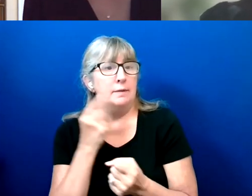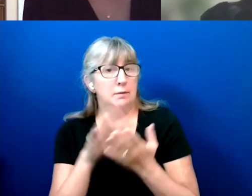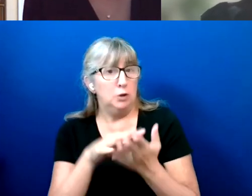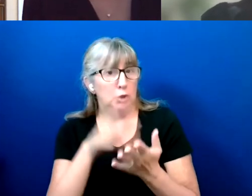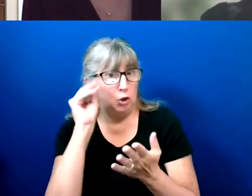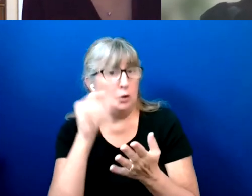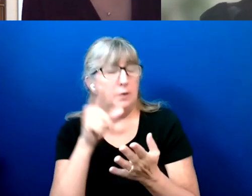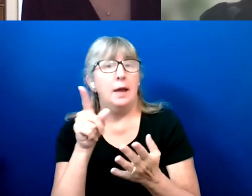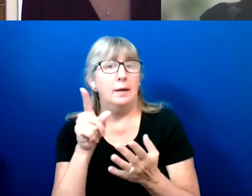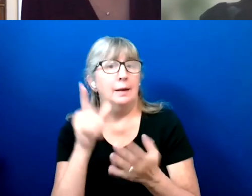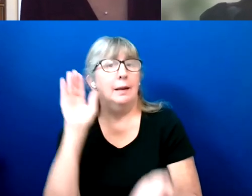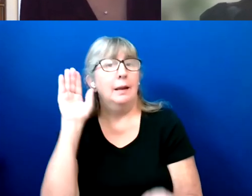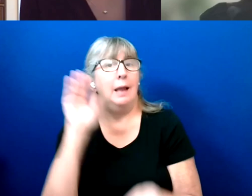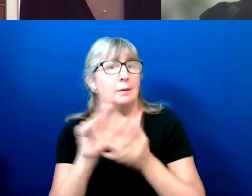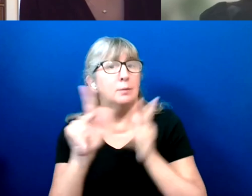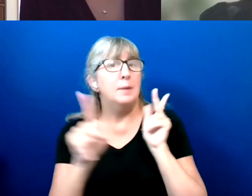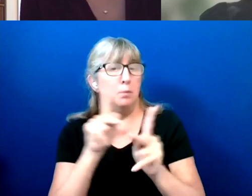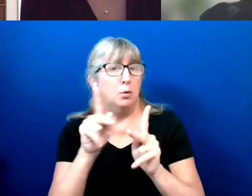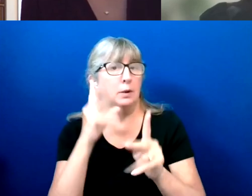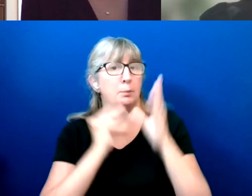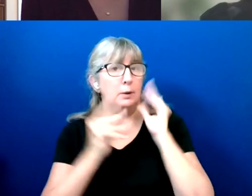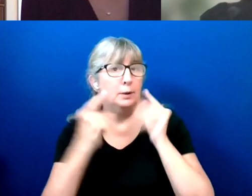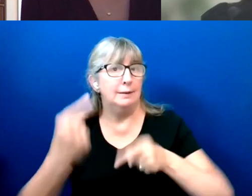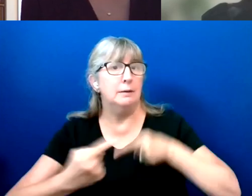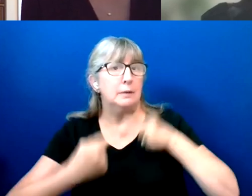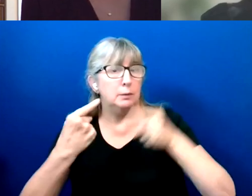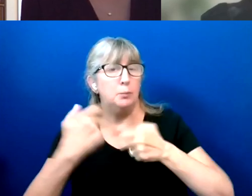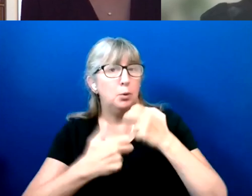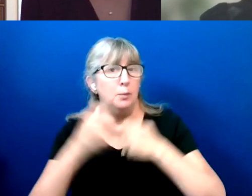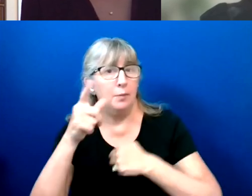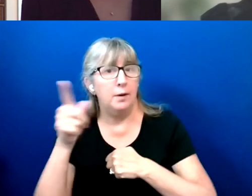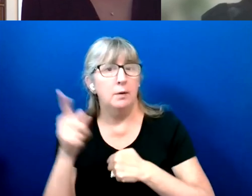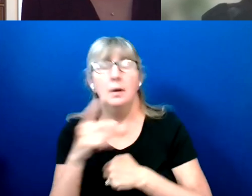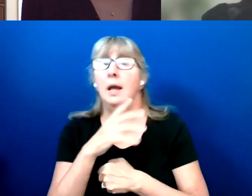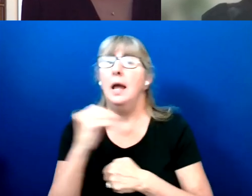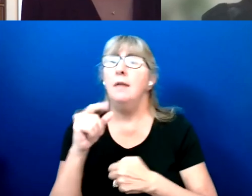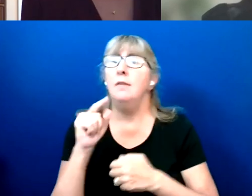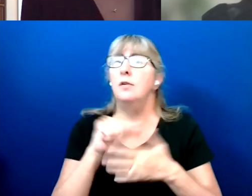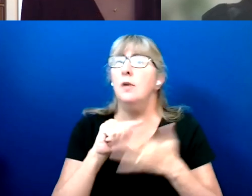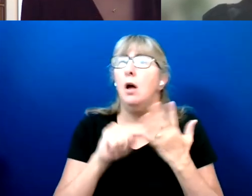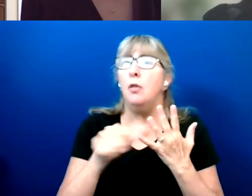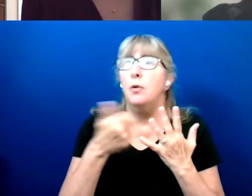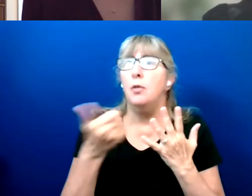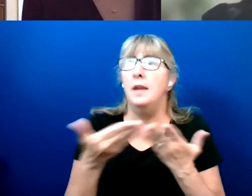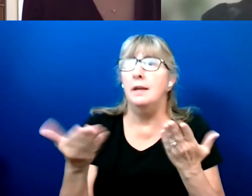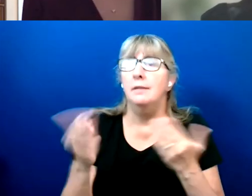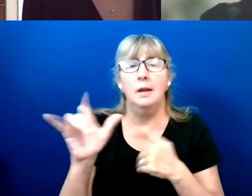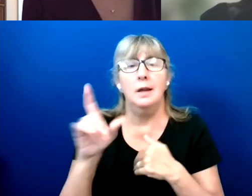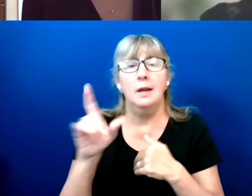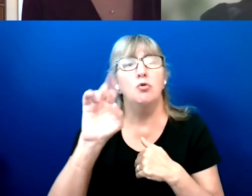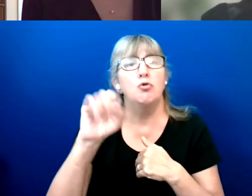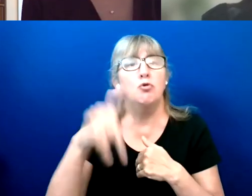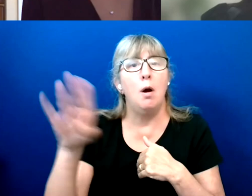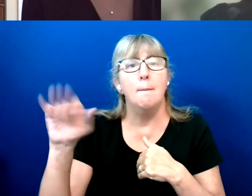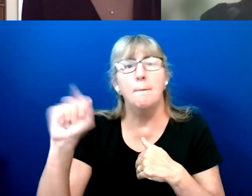There were also things like drop boxes and other things that people could use just to make it easier.